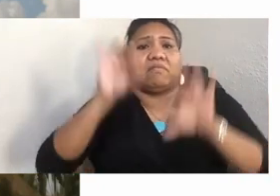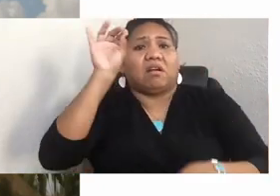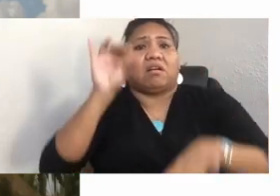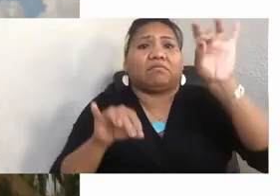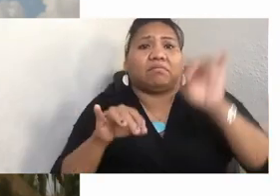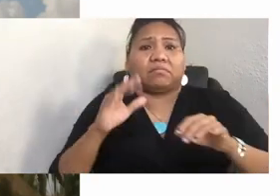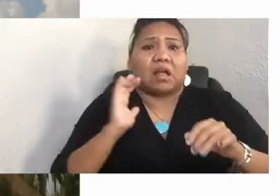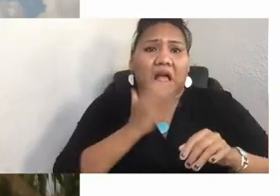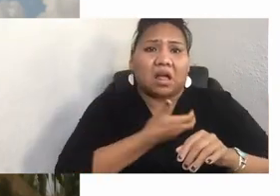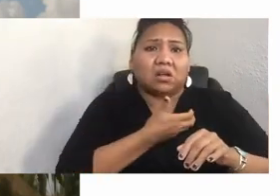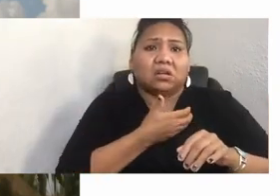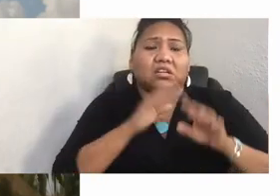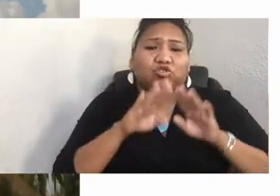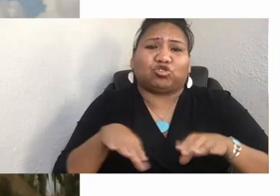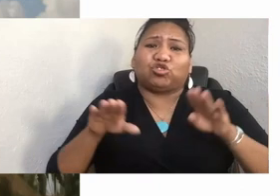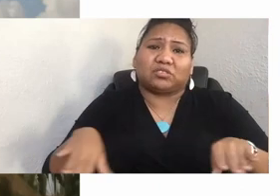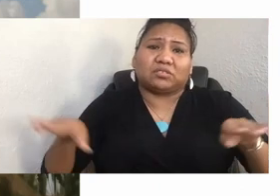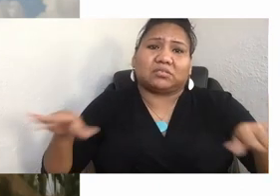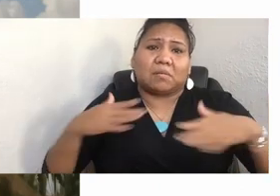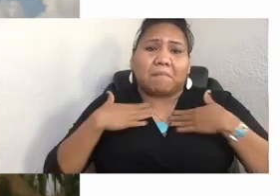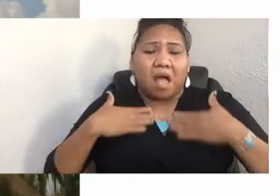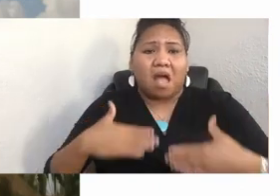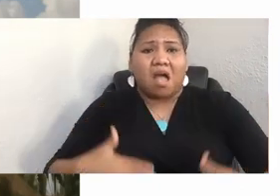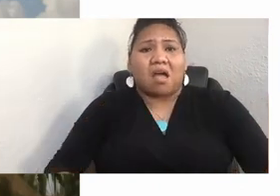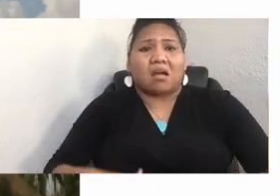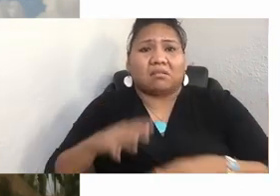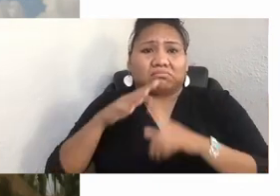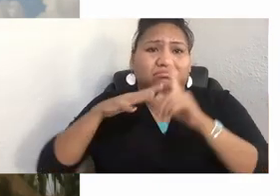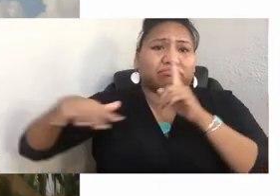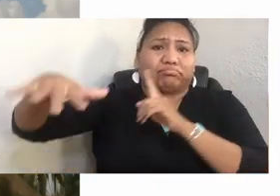throughout Turtle Island specifically, in Canada.